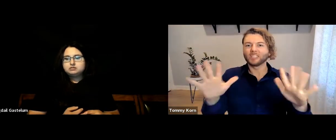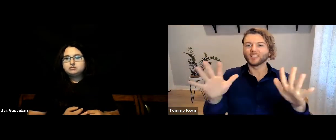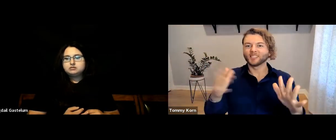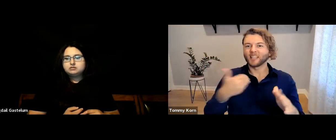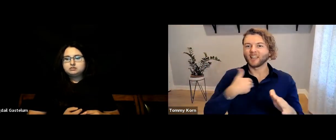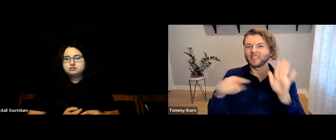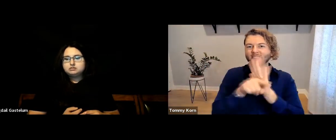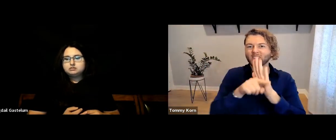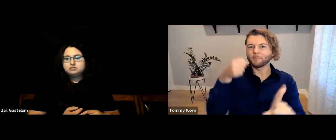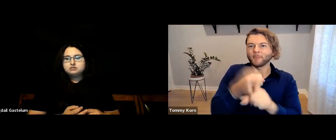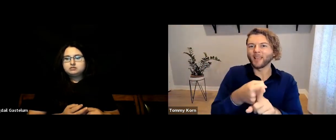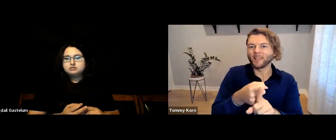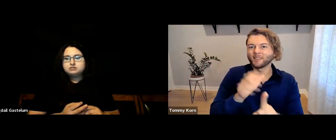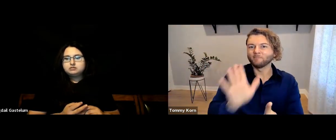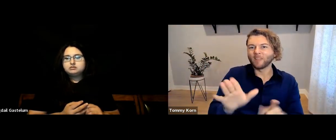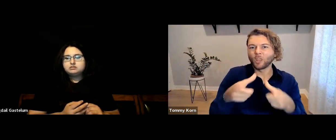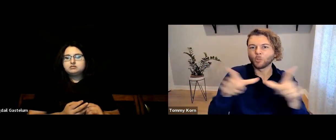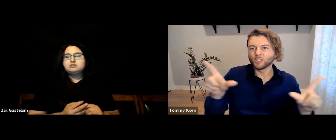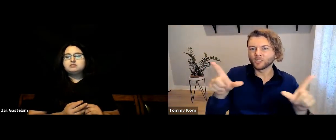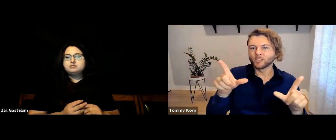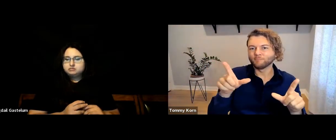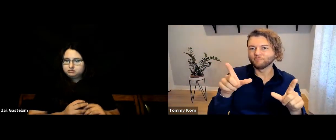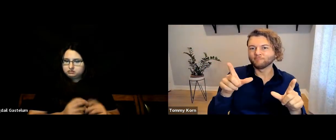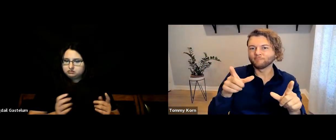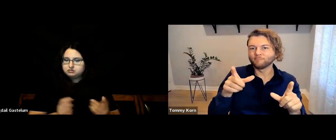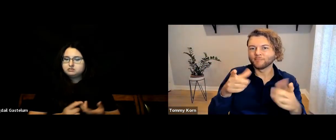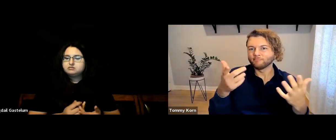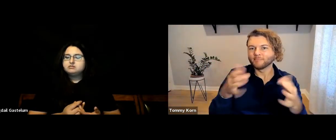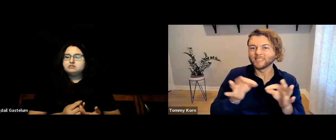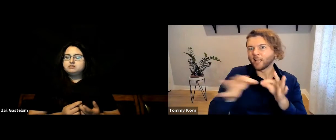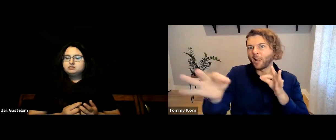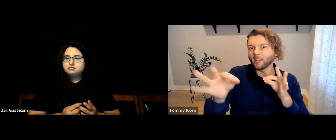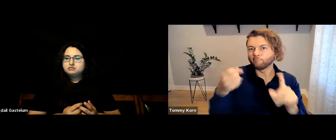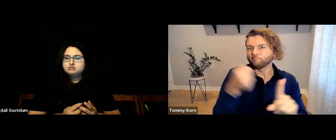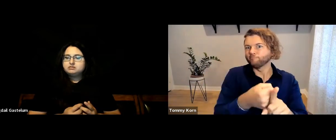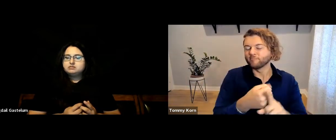But it does have a negative impact and leads to language delay.